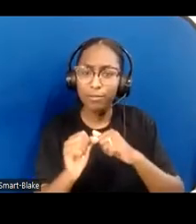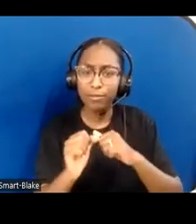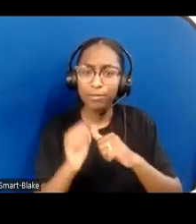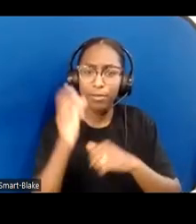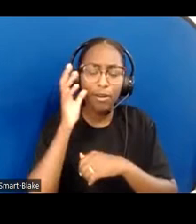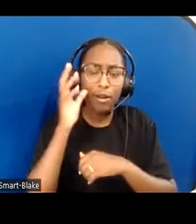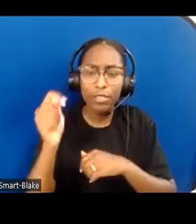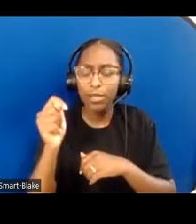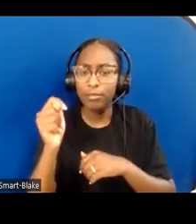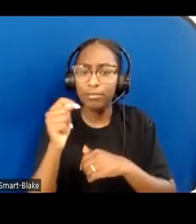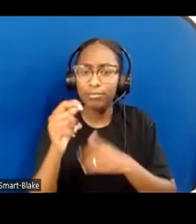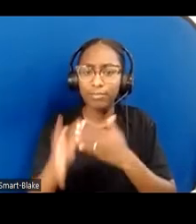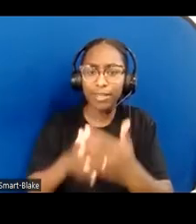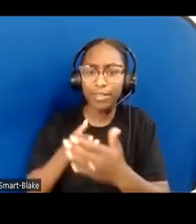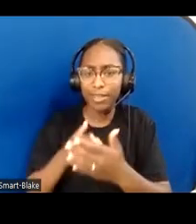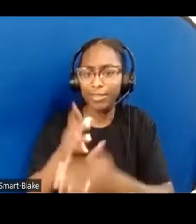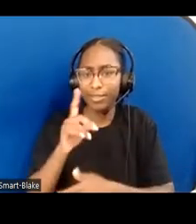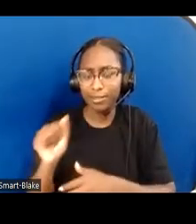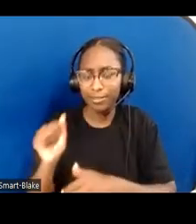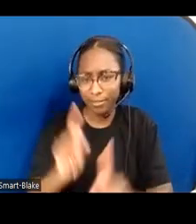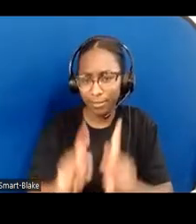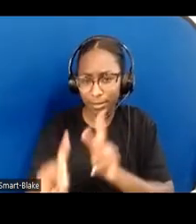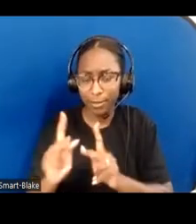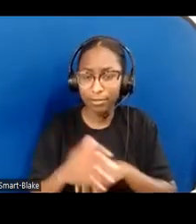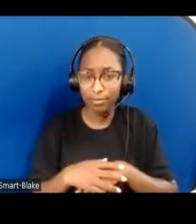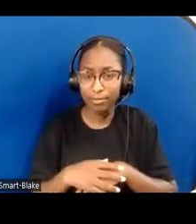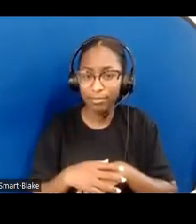This is why it is critical that we serve, include,